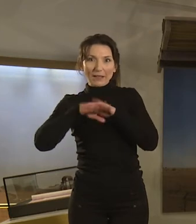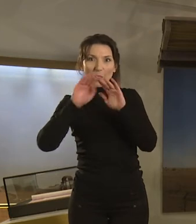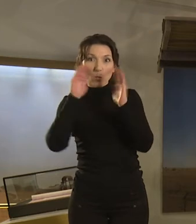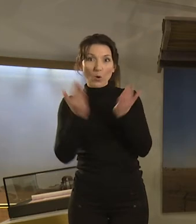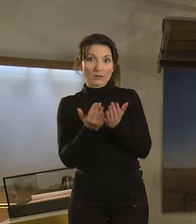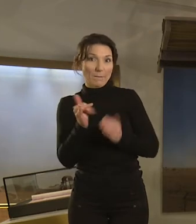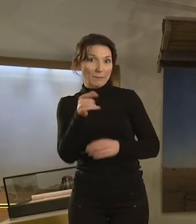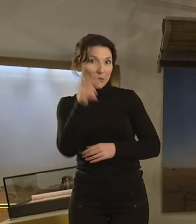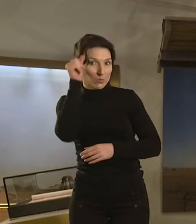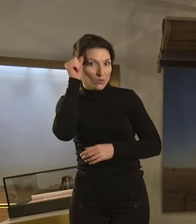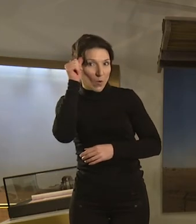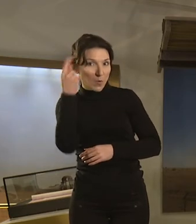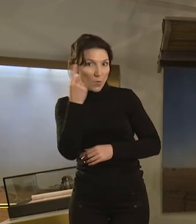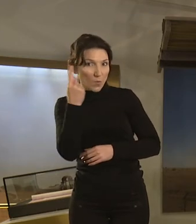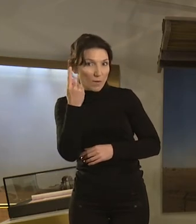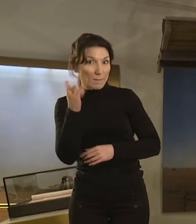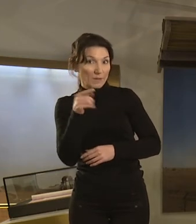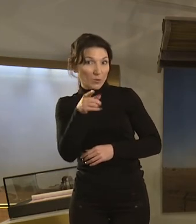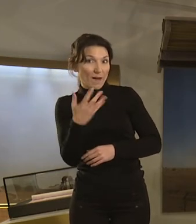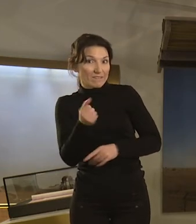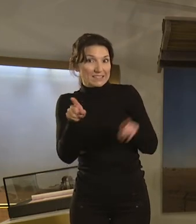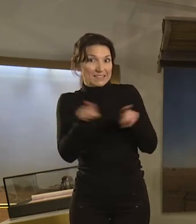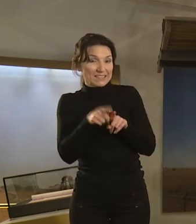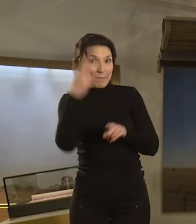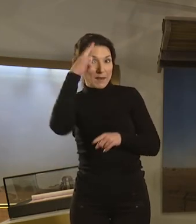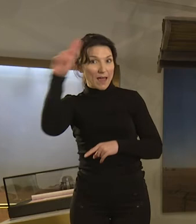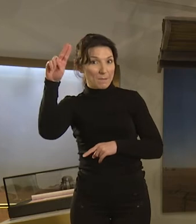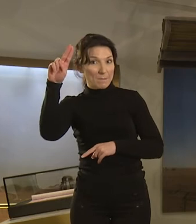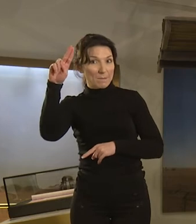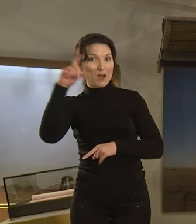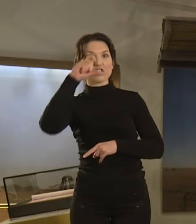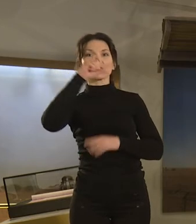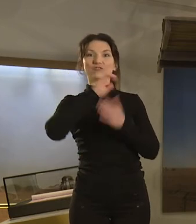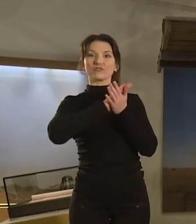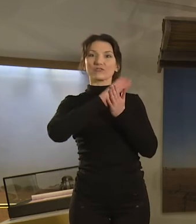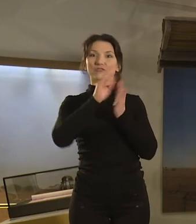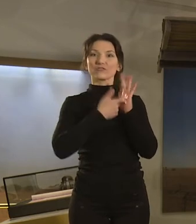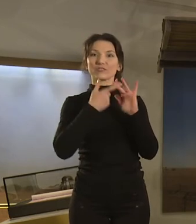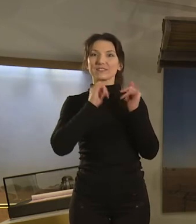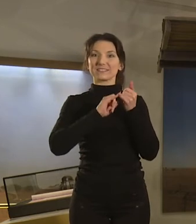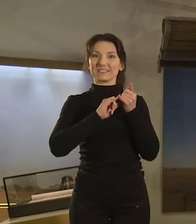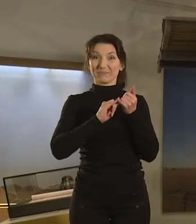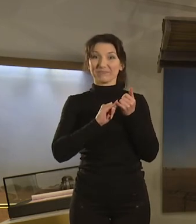Some of you might even have his name. His name was Chris and he lived just a few